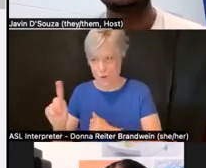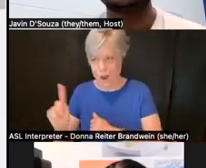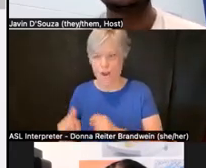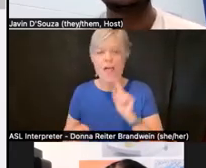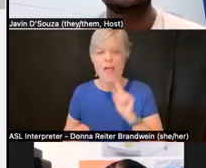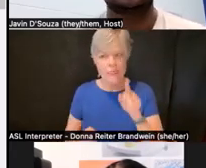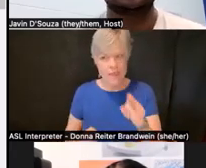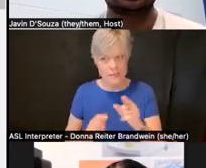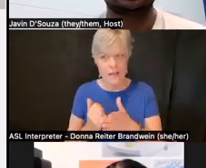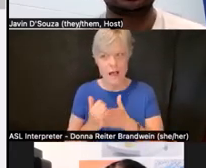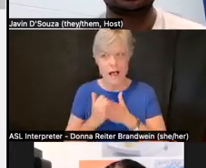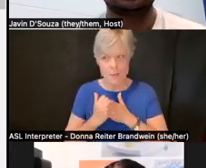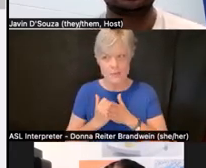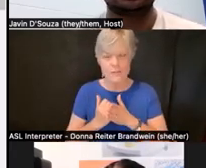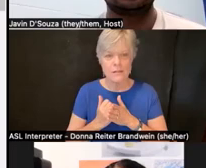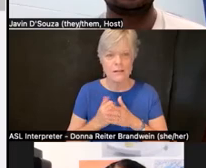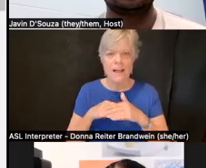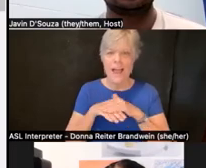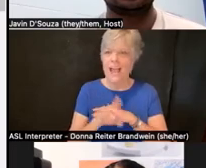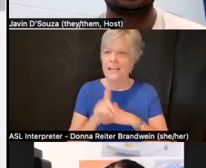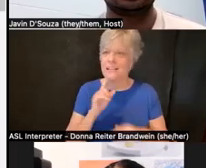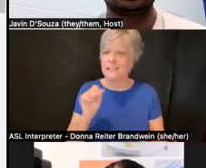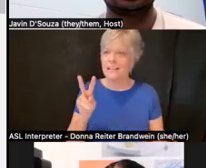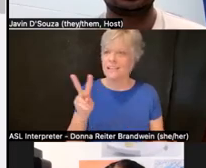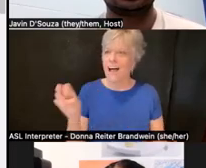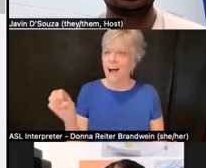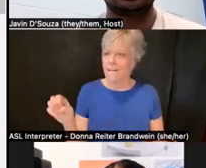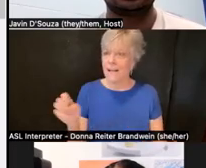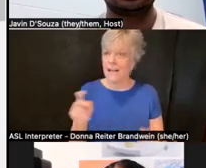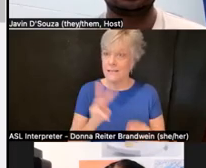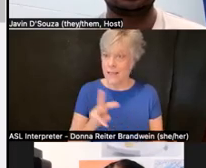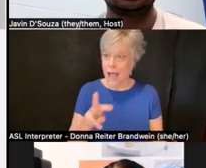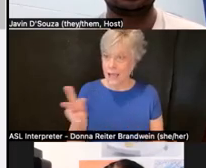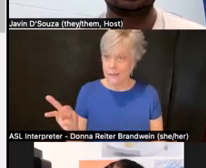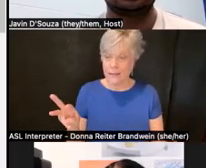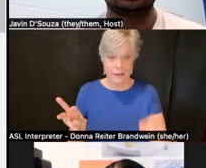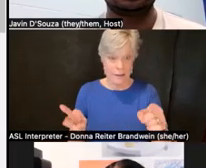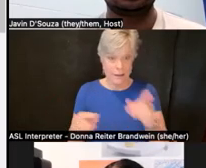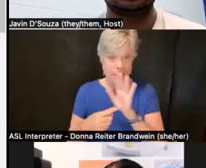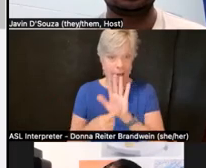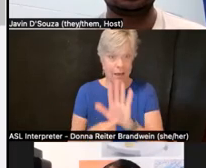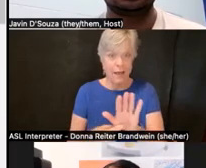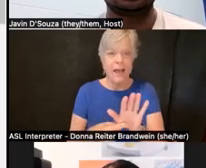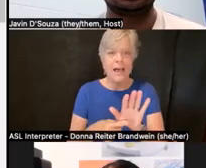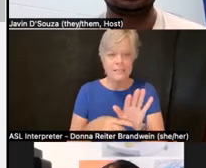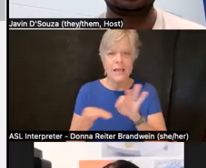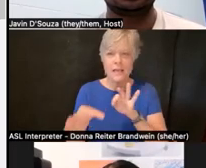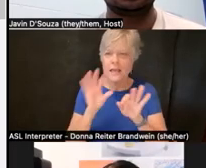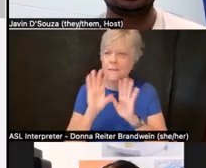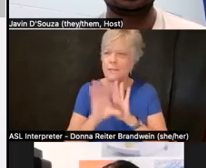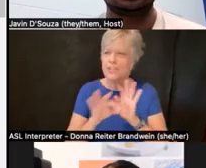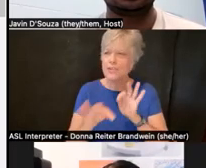The Access is Love site, as indicated here, has an image description of a graphic with black text